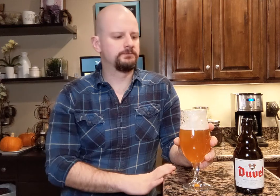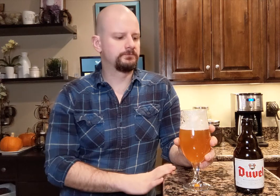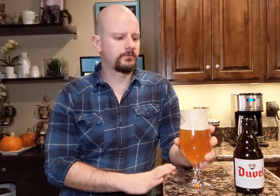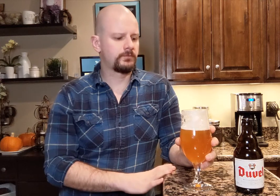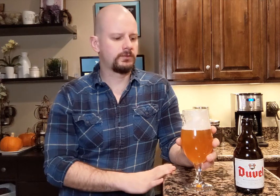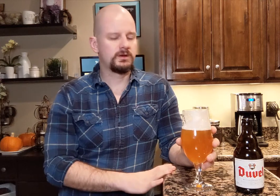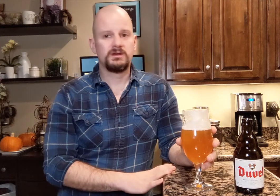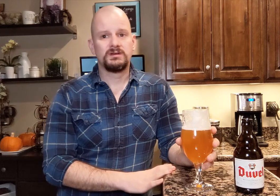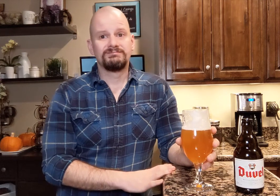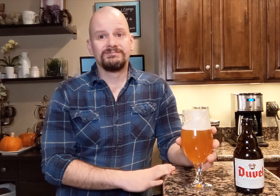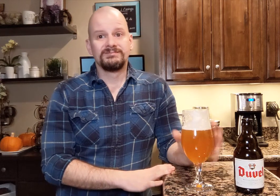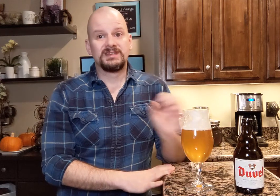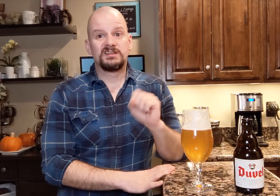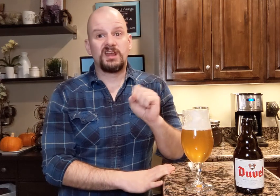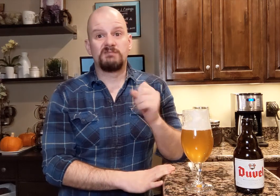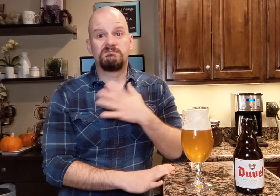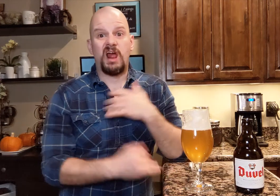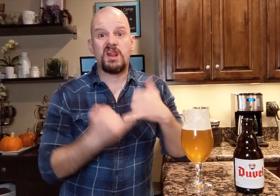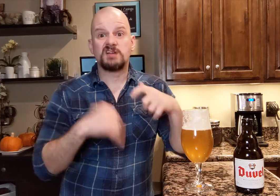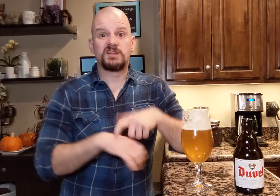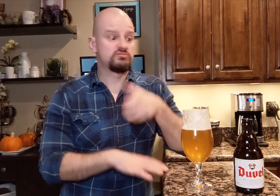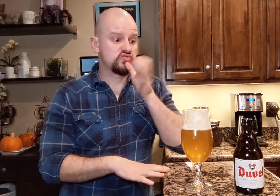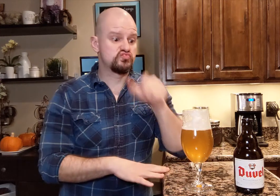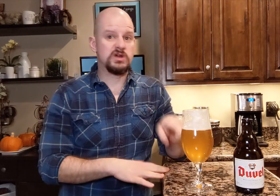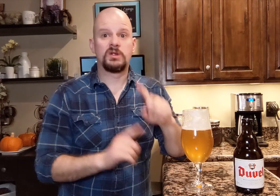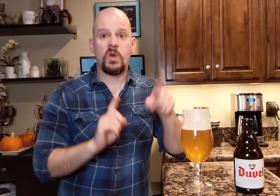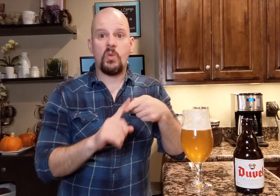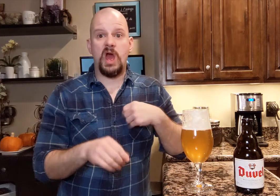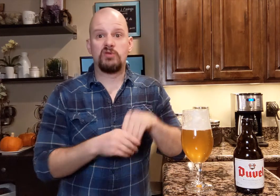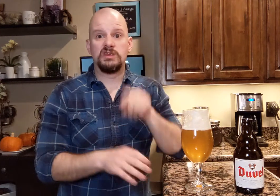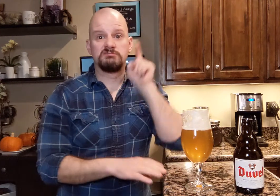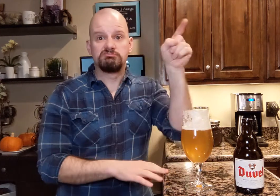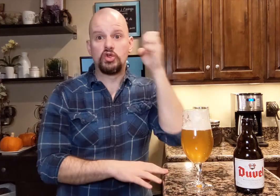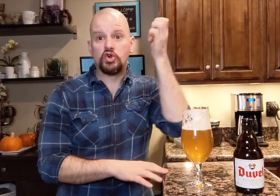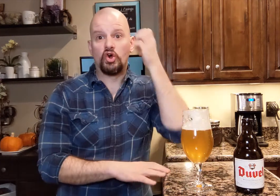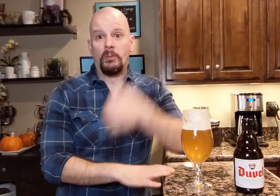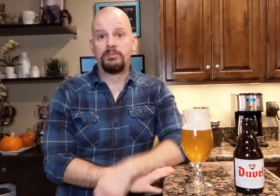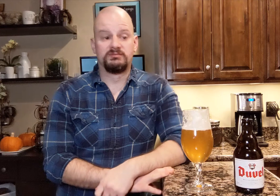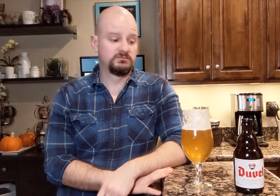Yeah, my last time drinking it when I was in Europe.